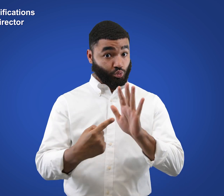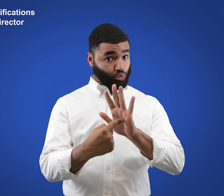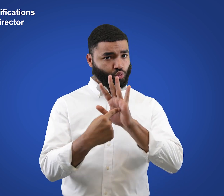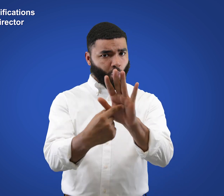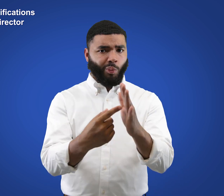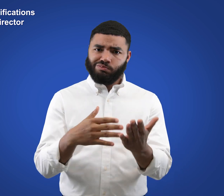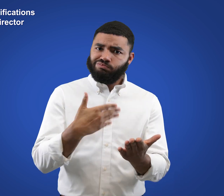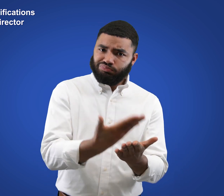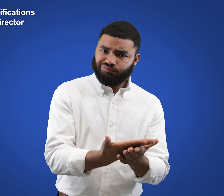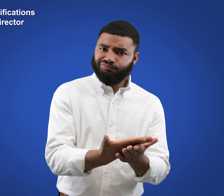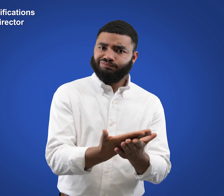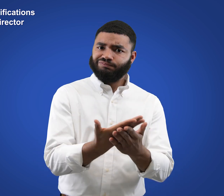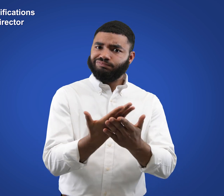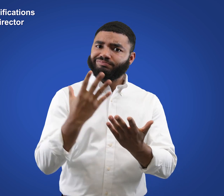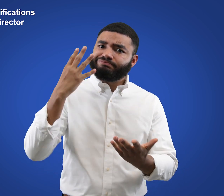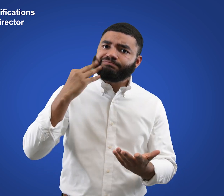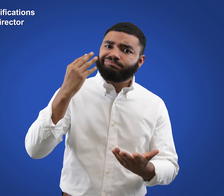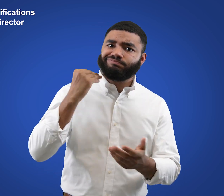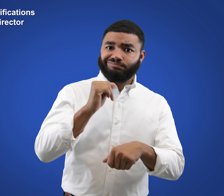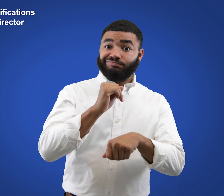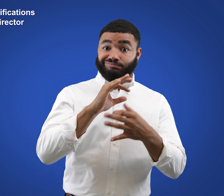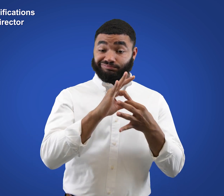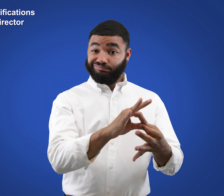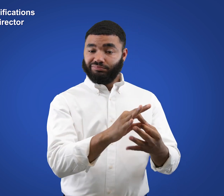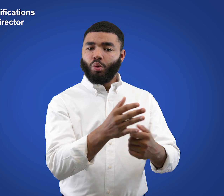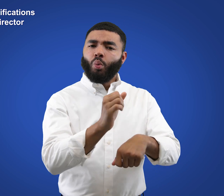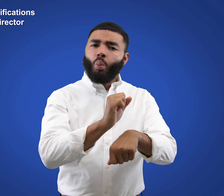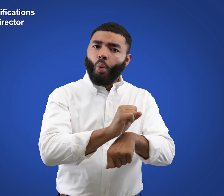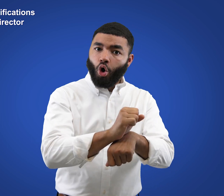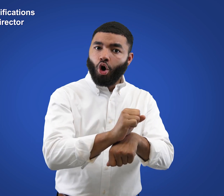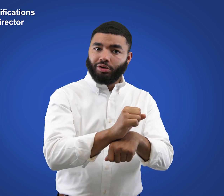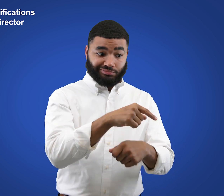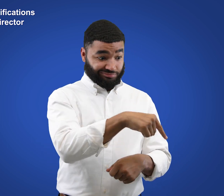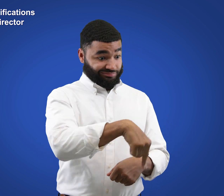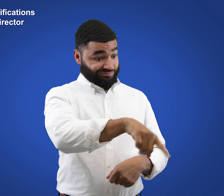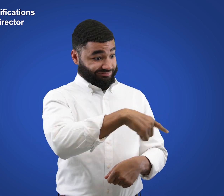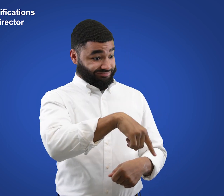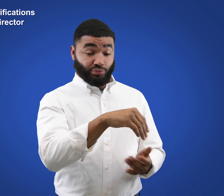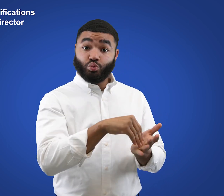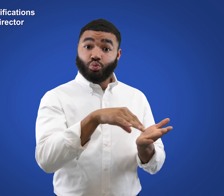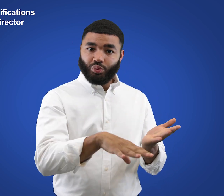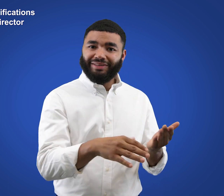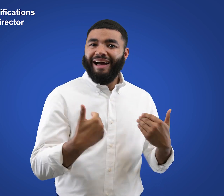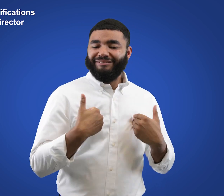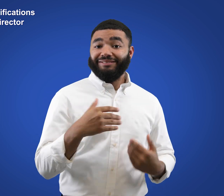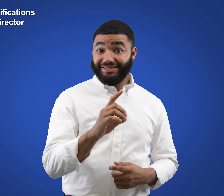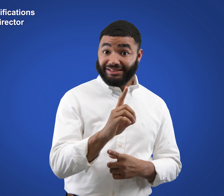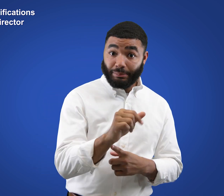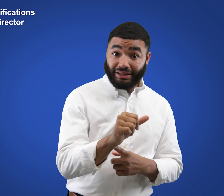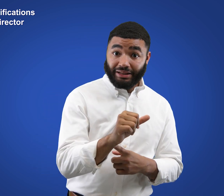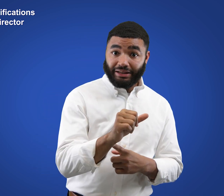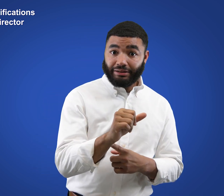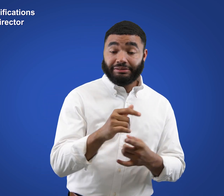Documented experience in working with students with disabilities;